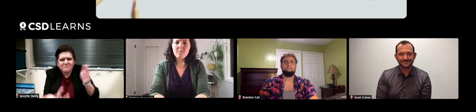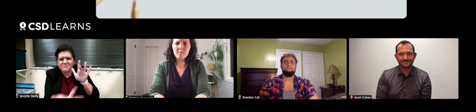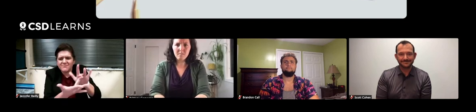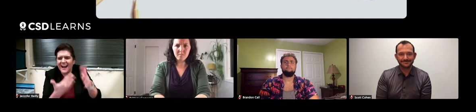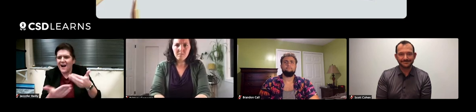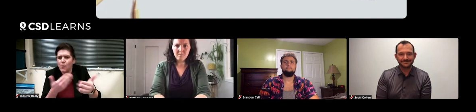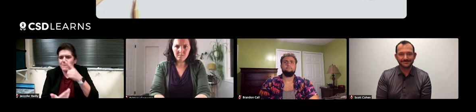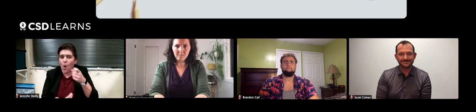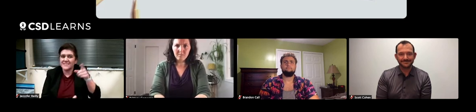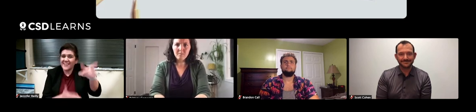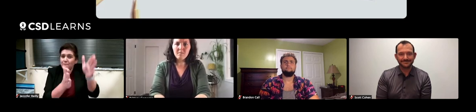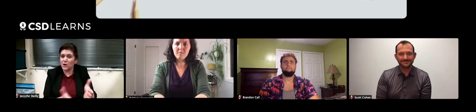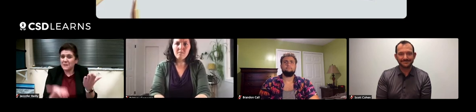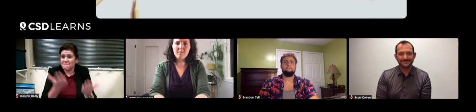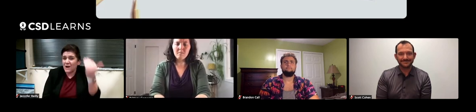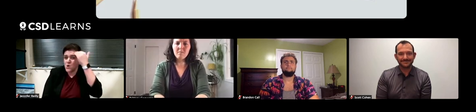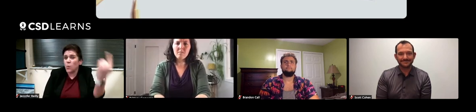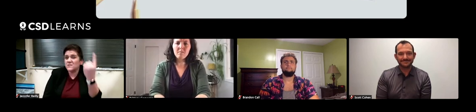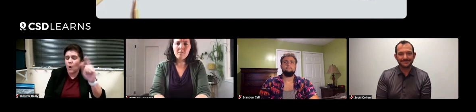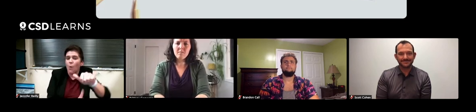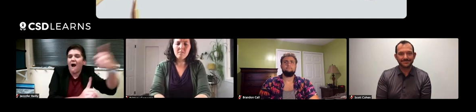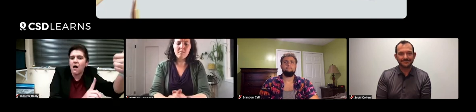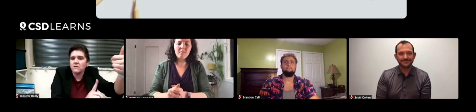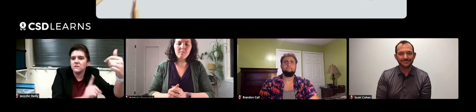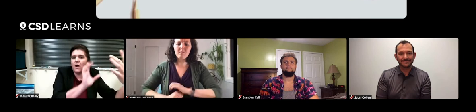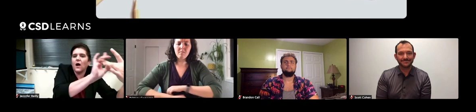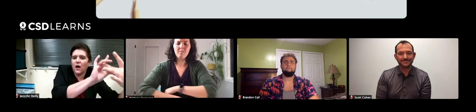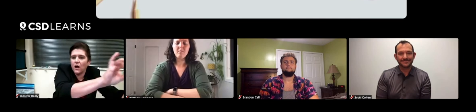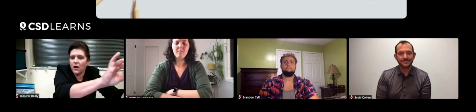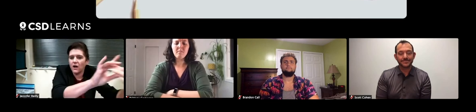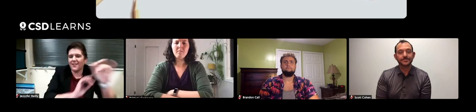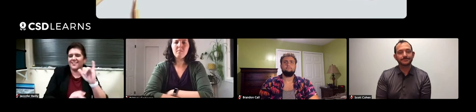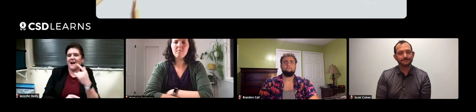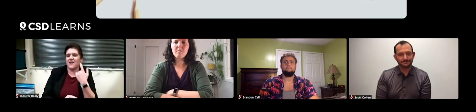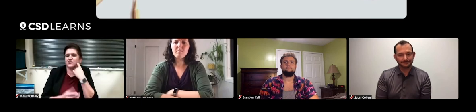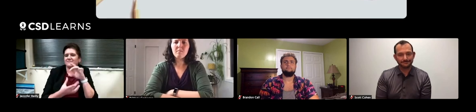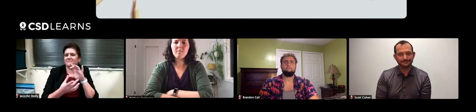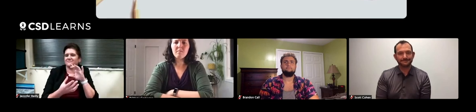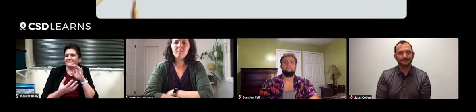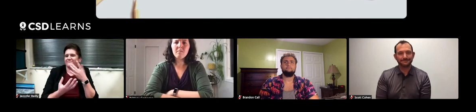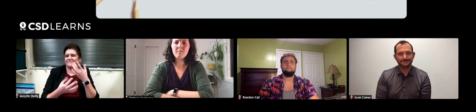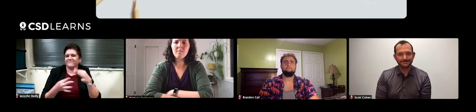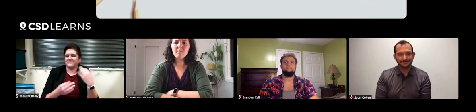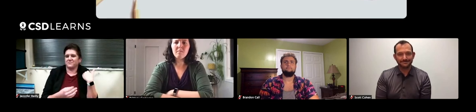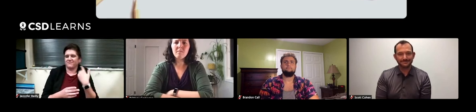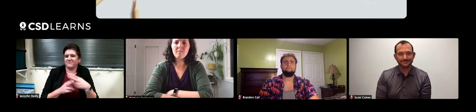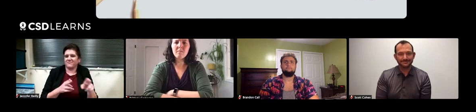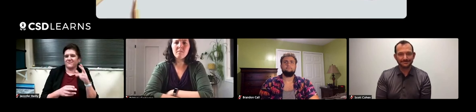go ahead and reach out to them anyway. They may have connections, they may know someone else that is in your field of interest.